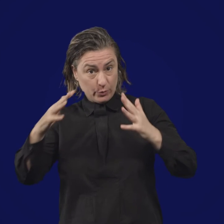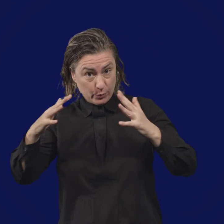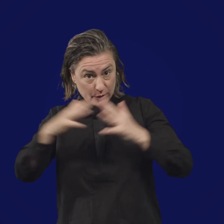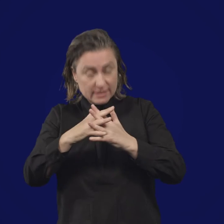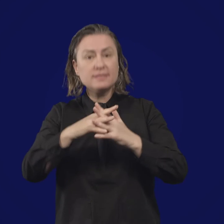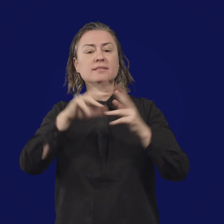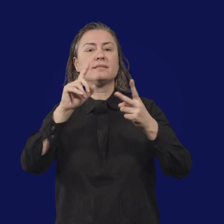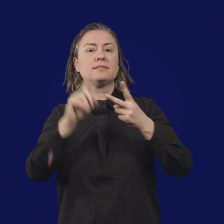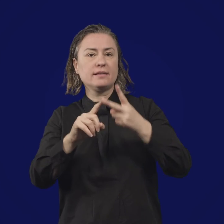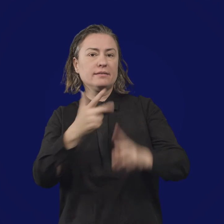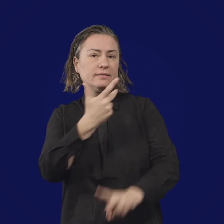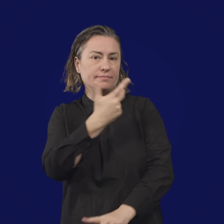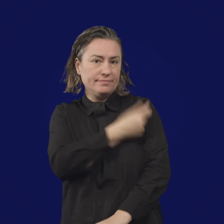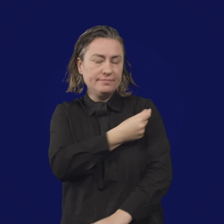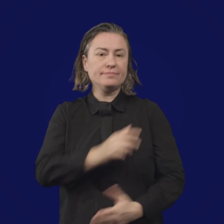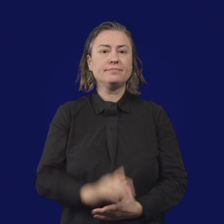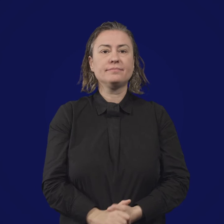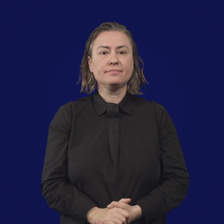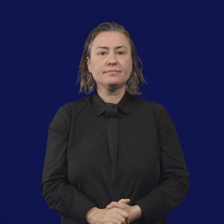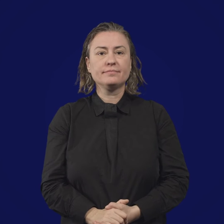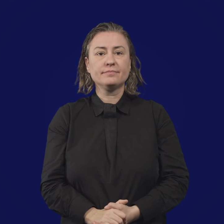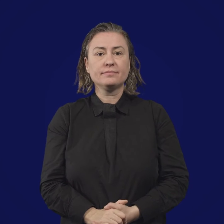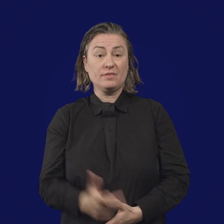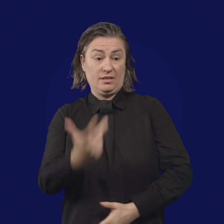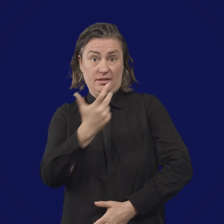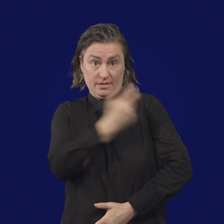and your antibodies will recognise and attack the virus.